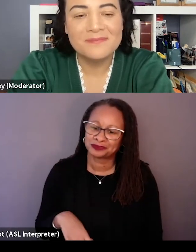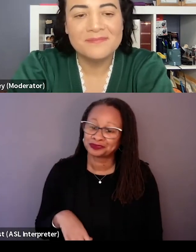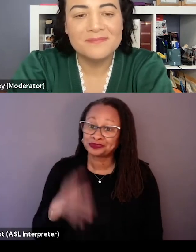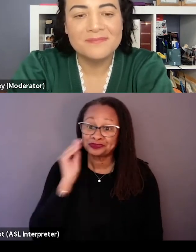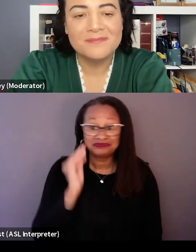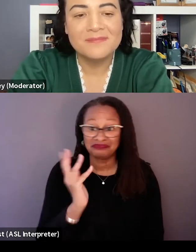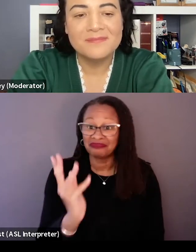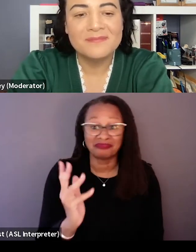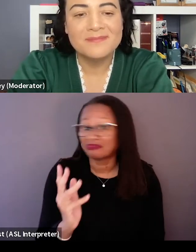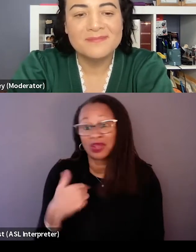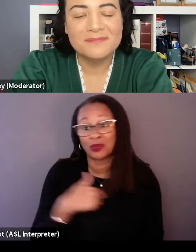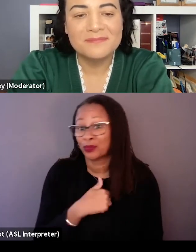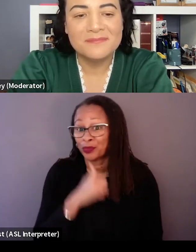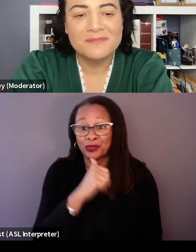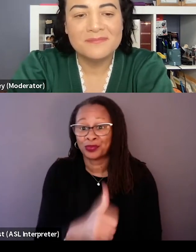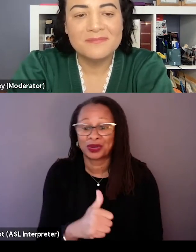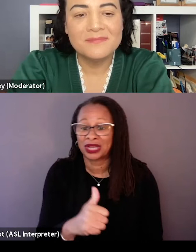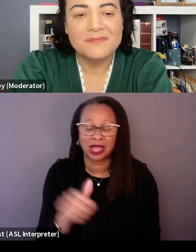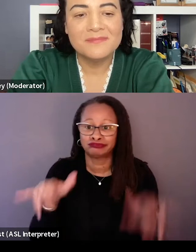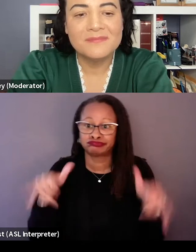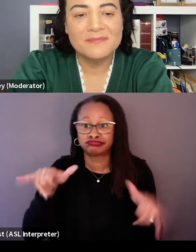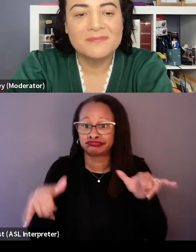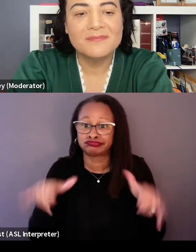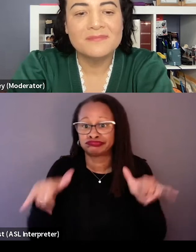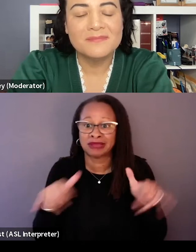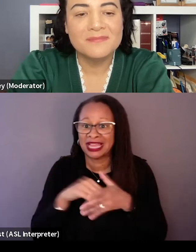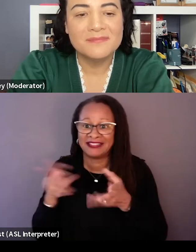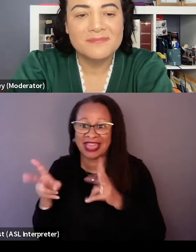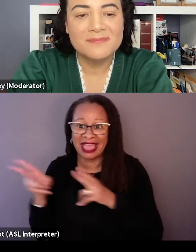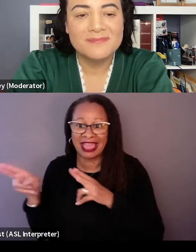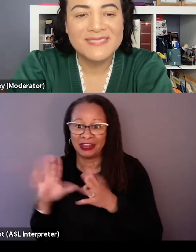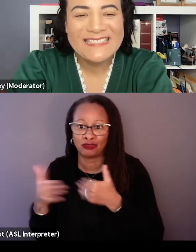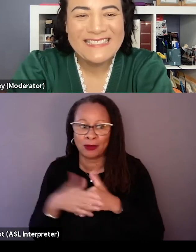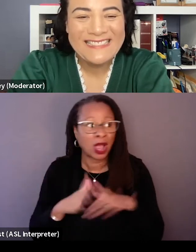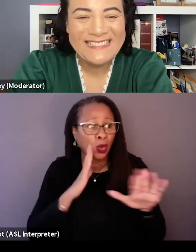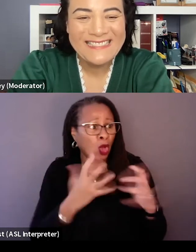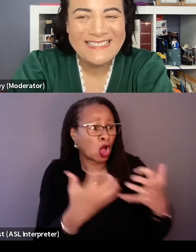we were not like puppeteering in the edit room saying, will audiences cry and can we make them cry at this seat?